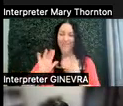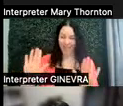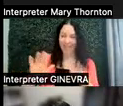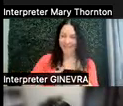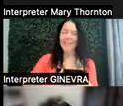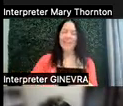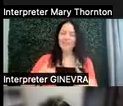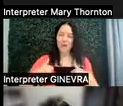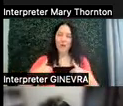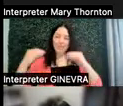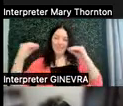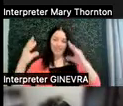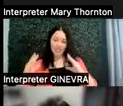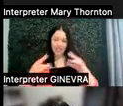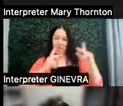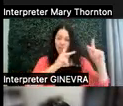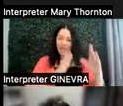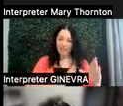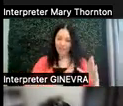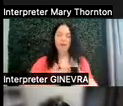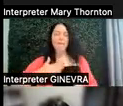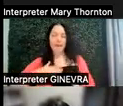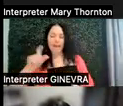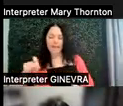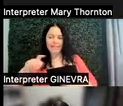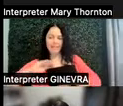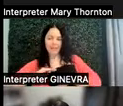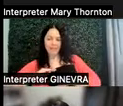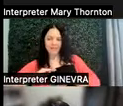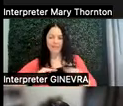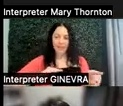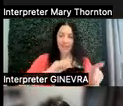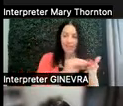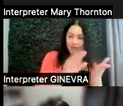you get your bottom lines met. And as the student, I get to work